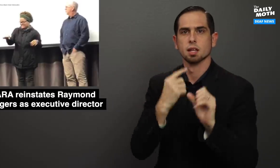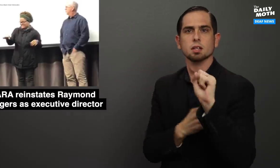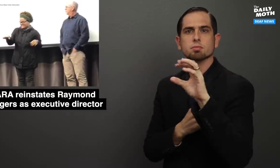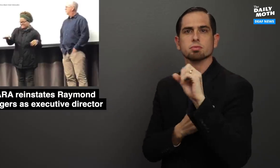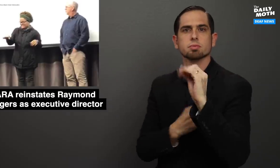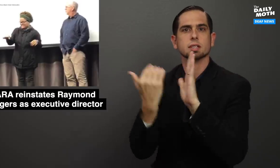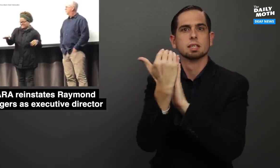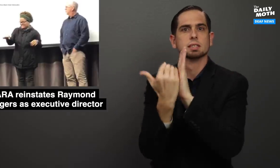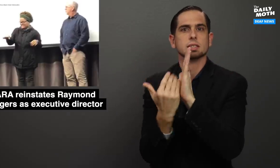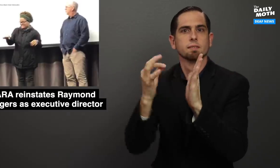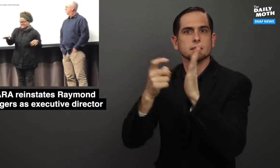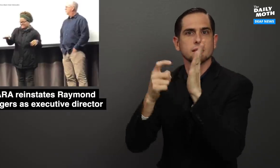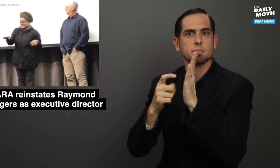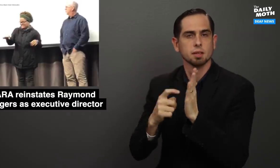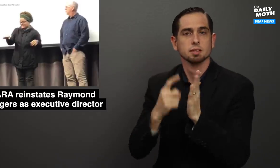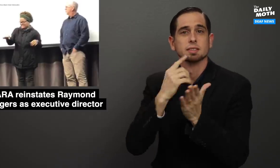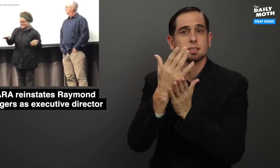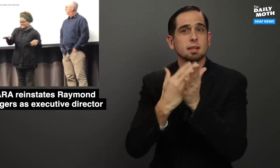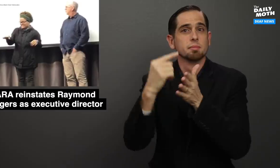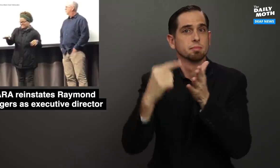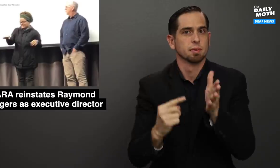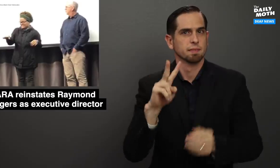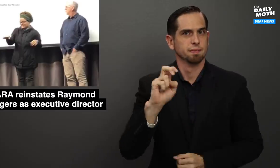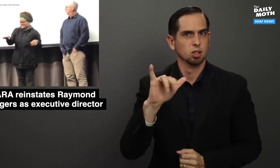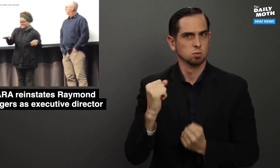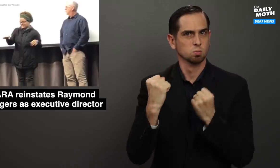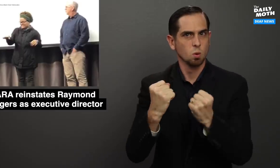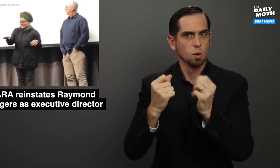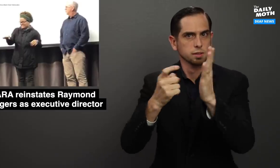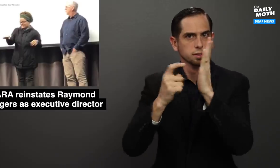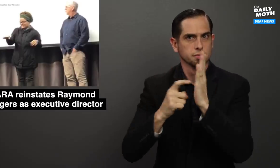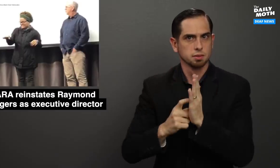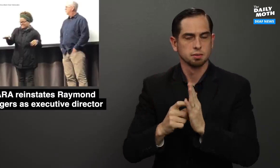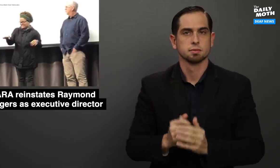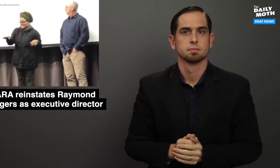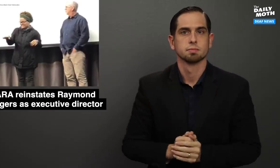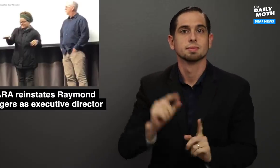and made a list of demands, with several of them very strong demands.